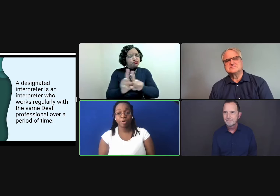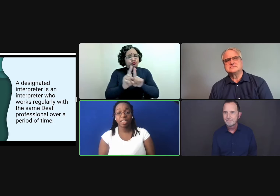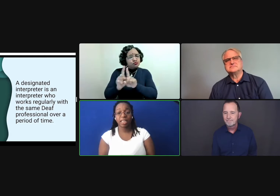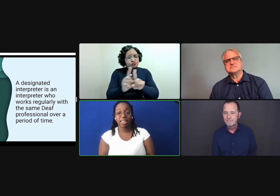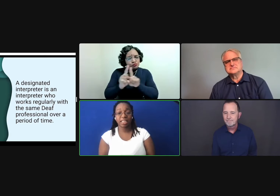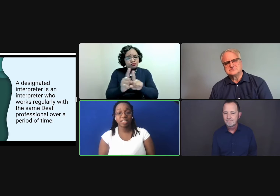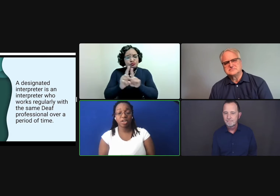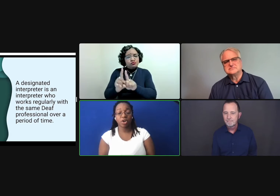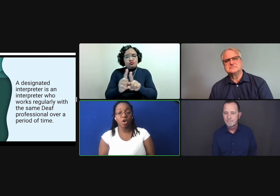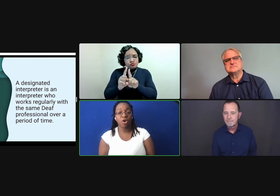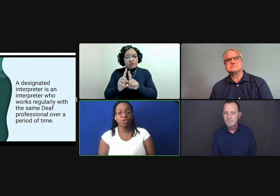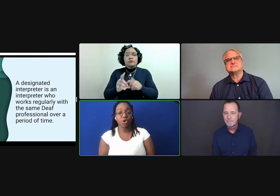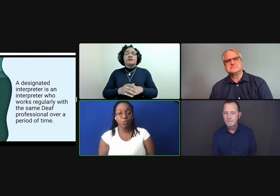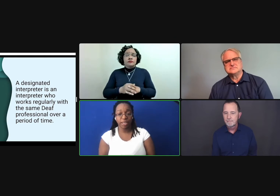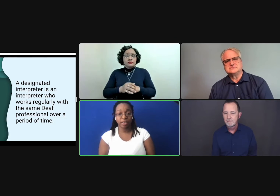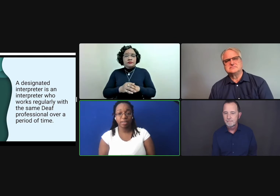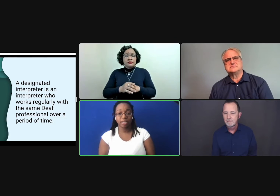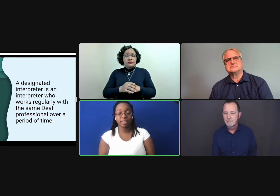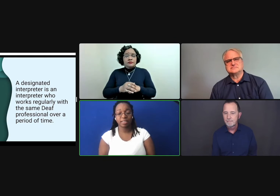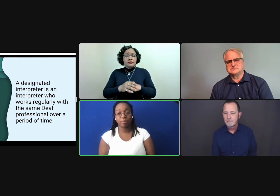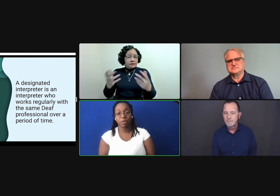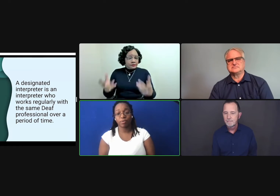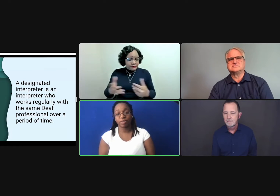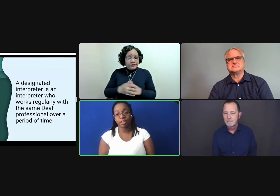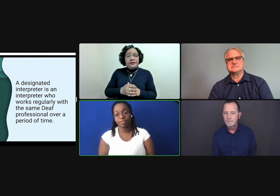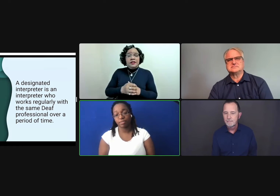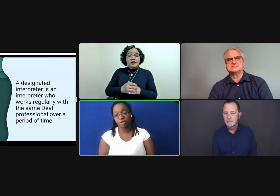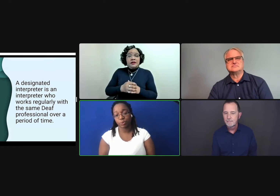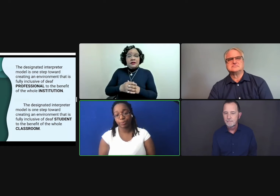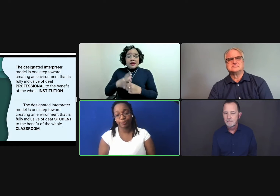but it is an ongoing assignment with their deaf individual.